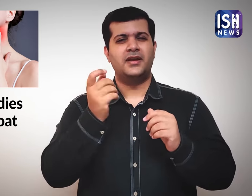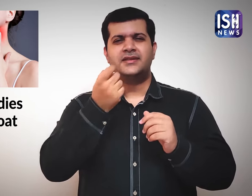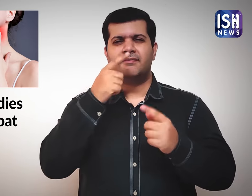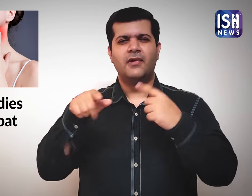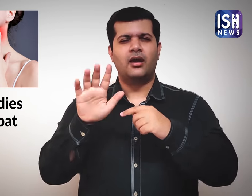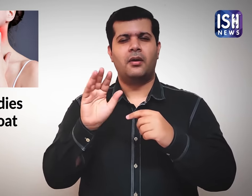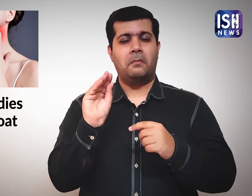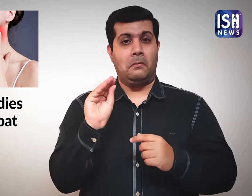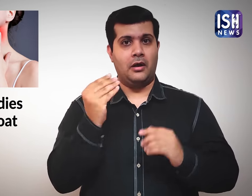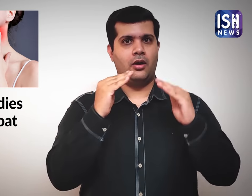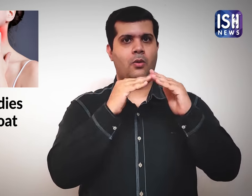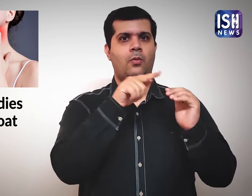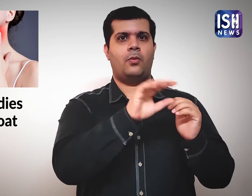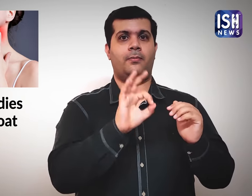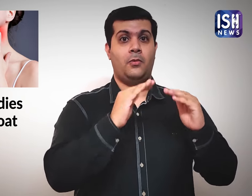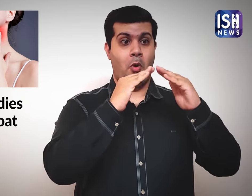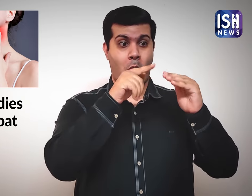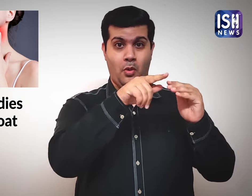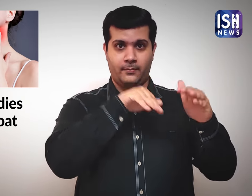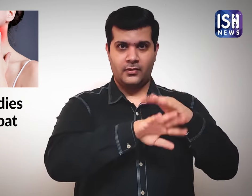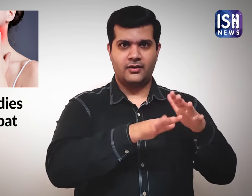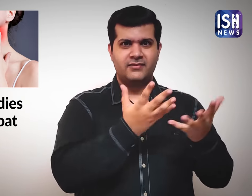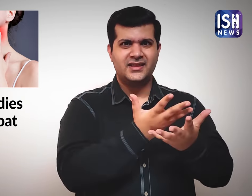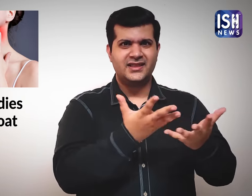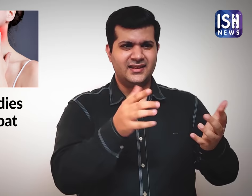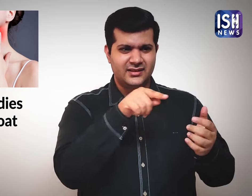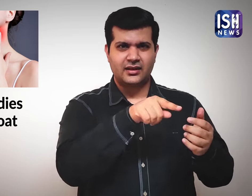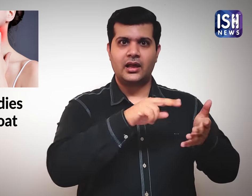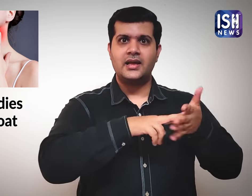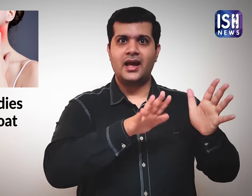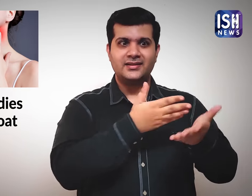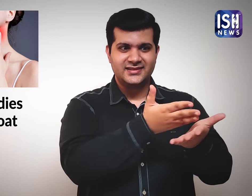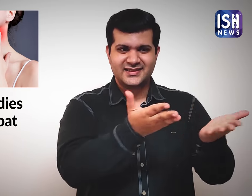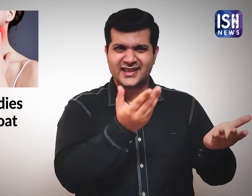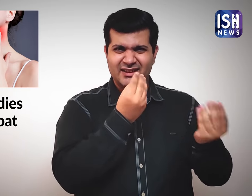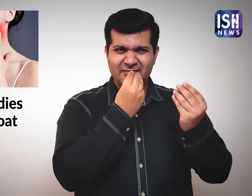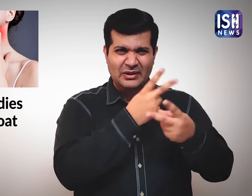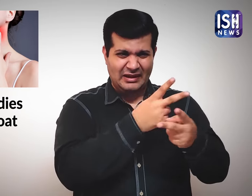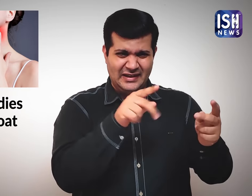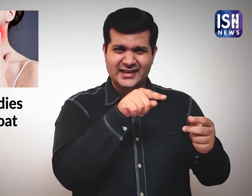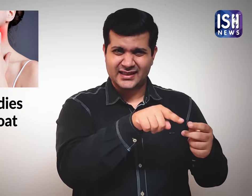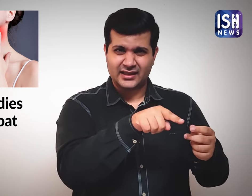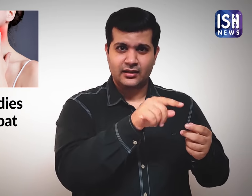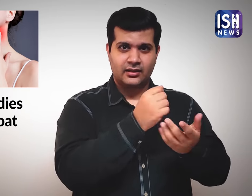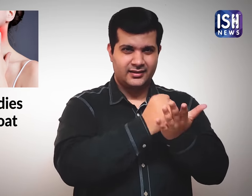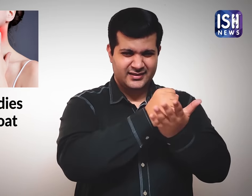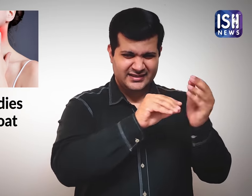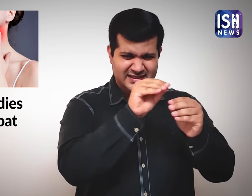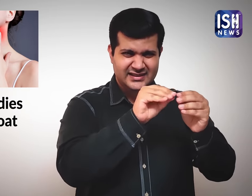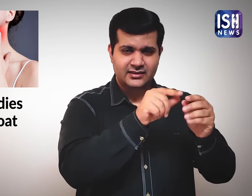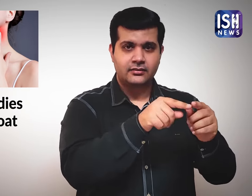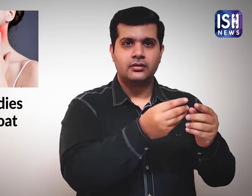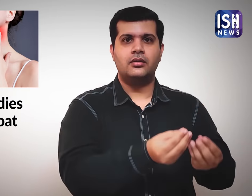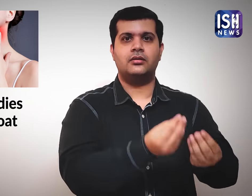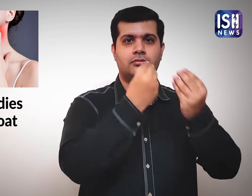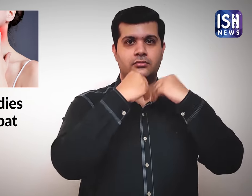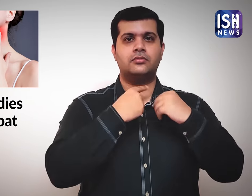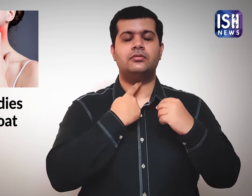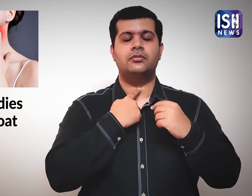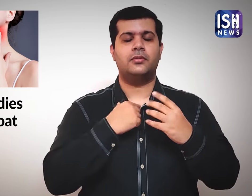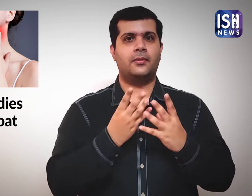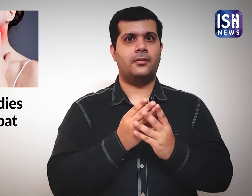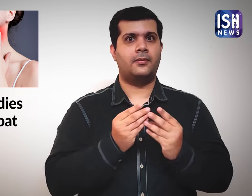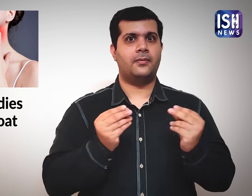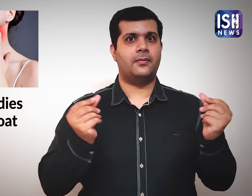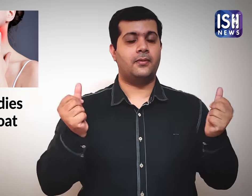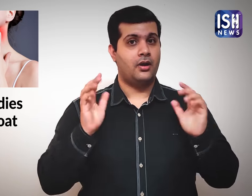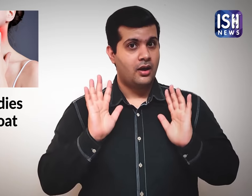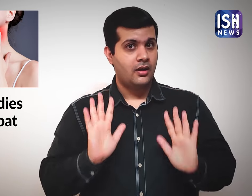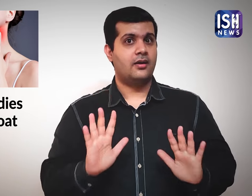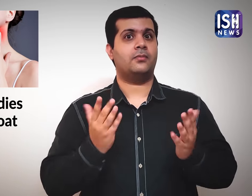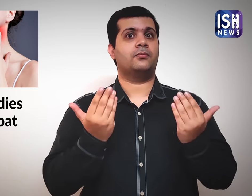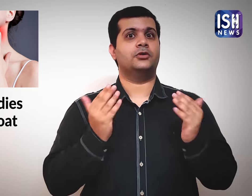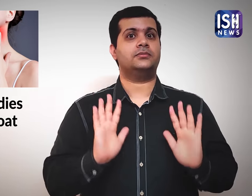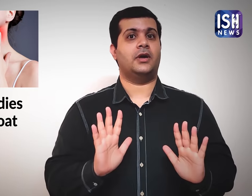but there are better home remedies using kitchen ingredients, that help to cure sore throats.